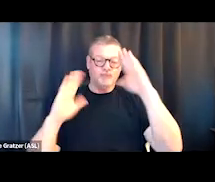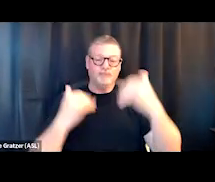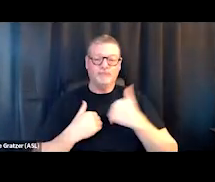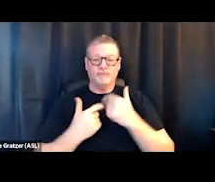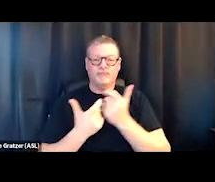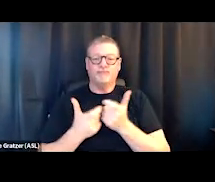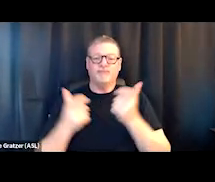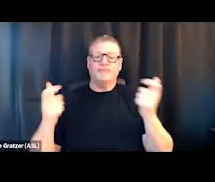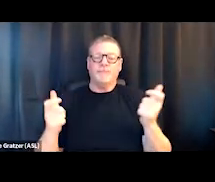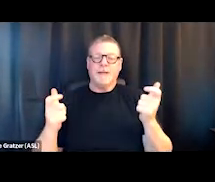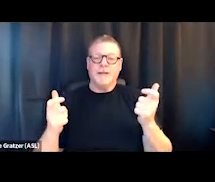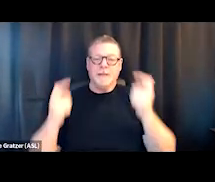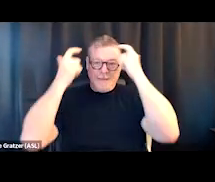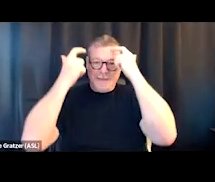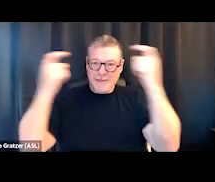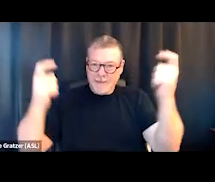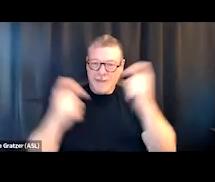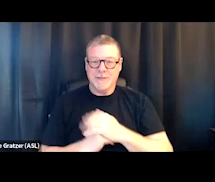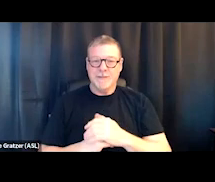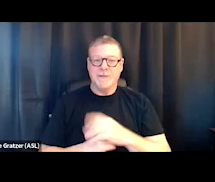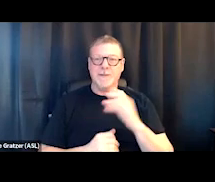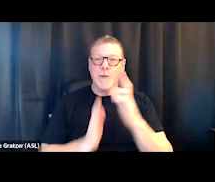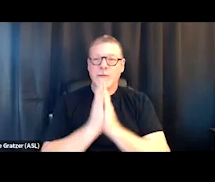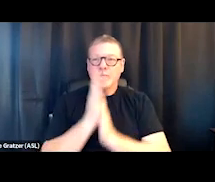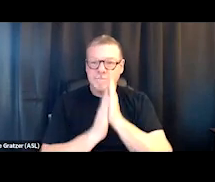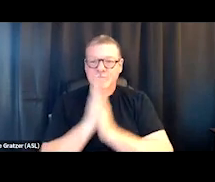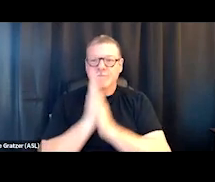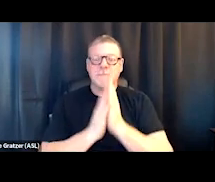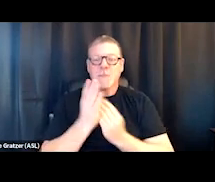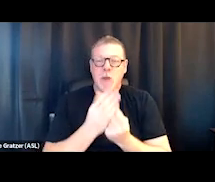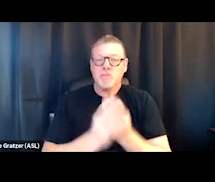even ego or ambition or growing my organization?